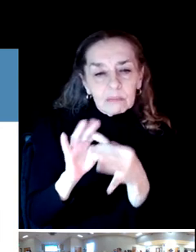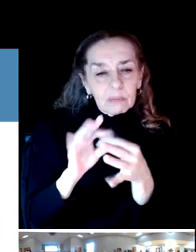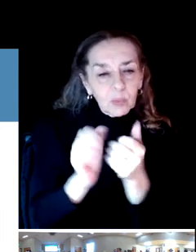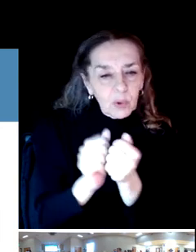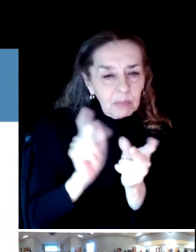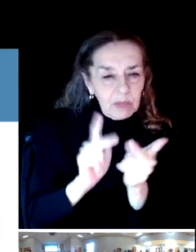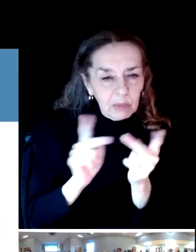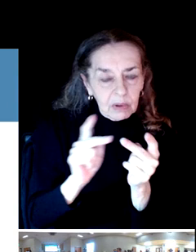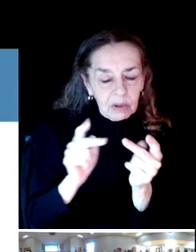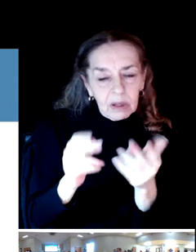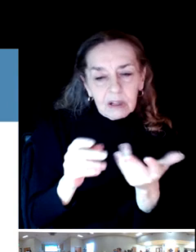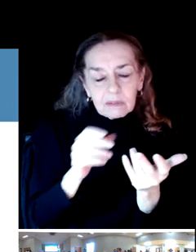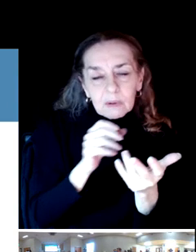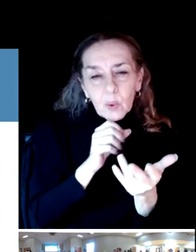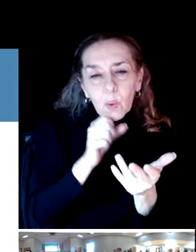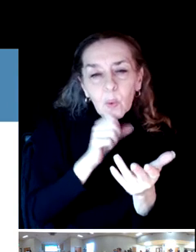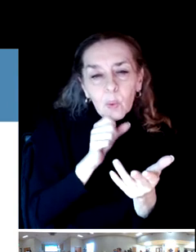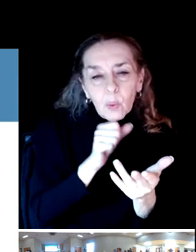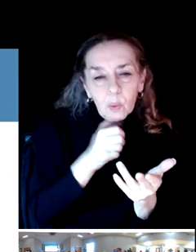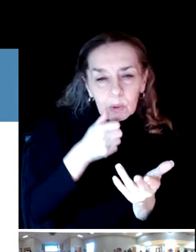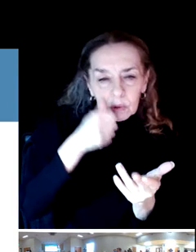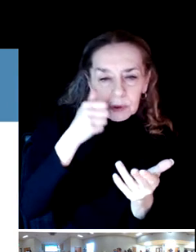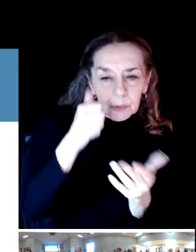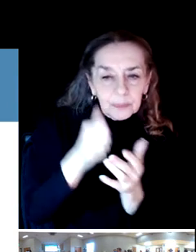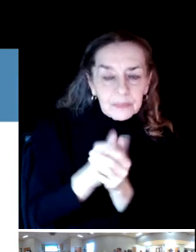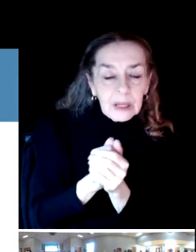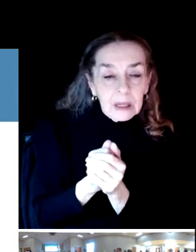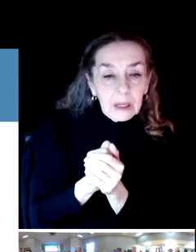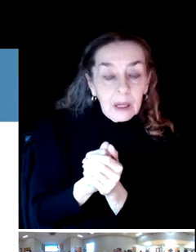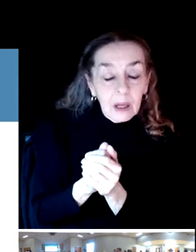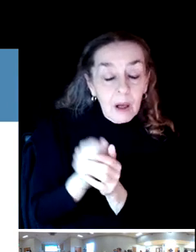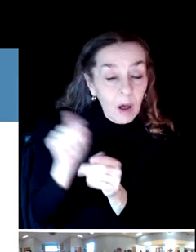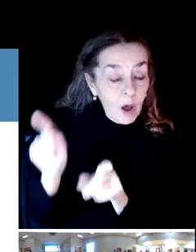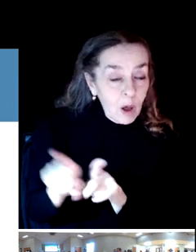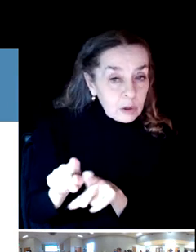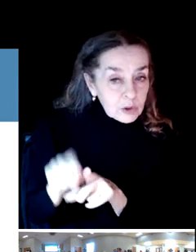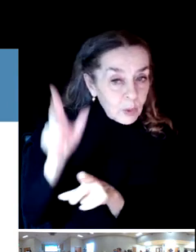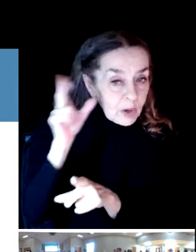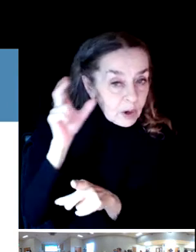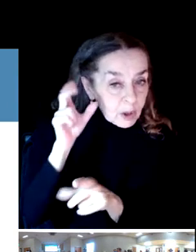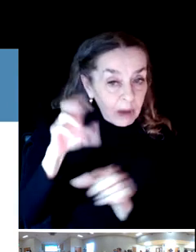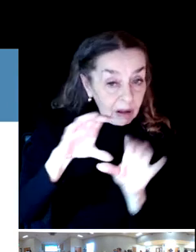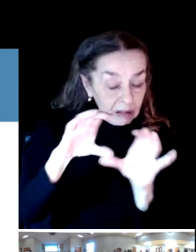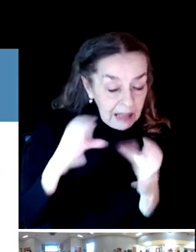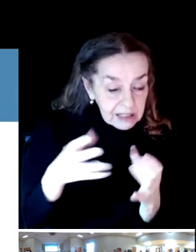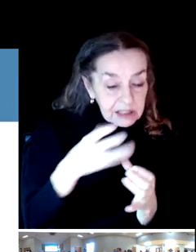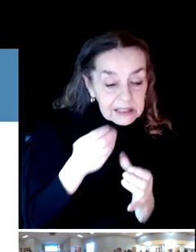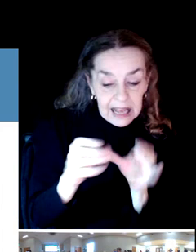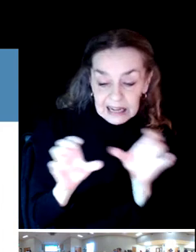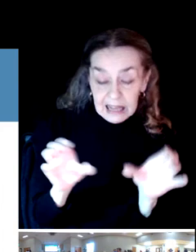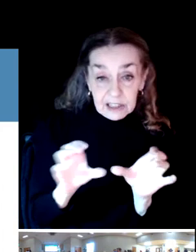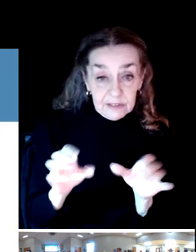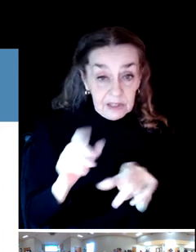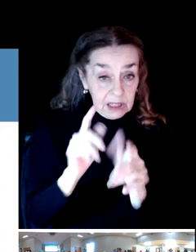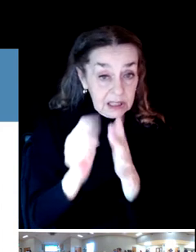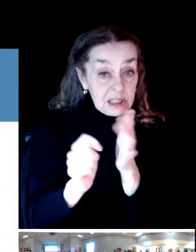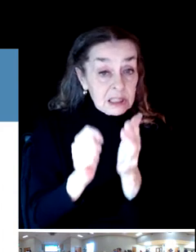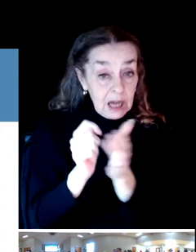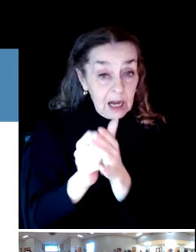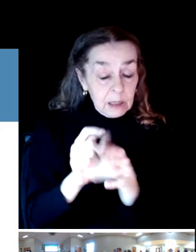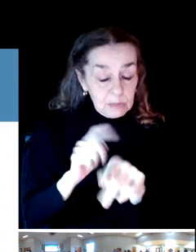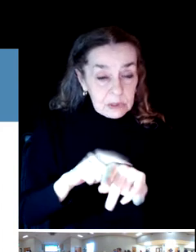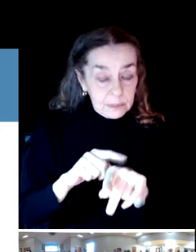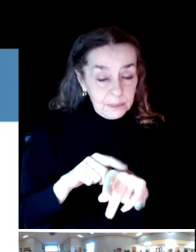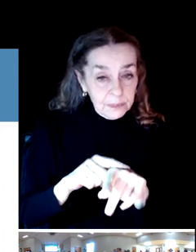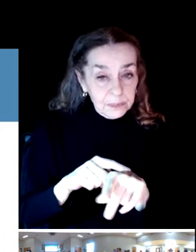So we heard about classes and activity titles, meaning that there's a desire to have the